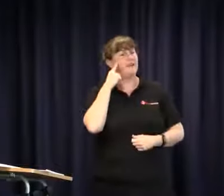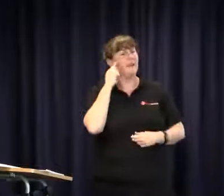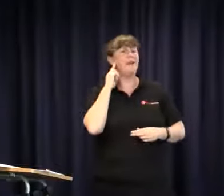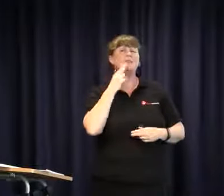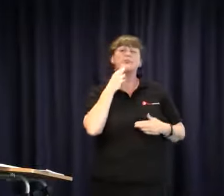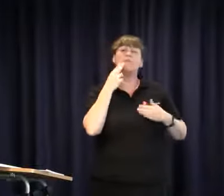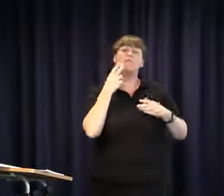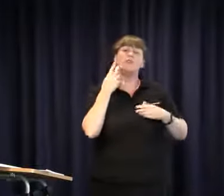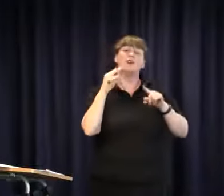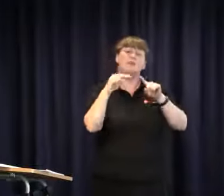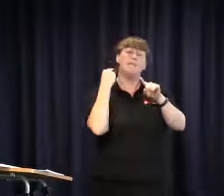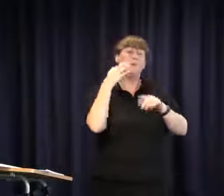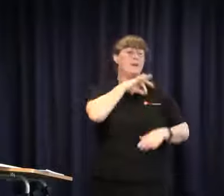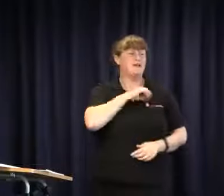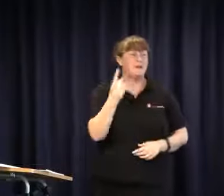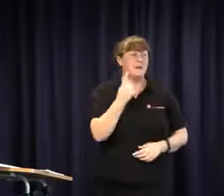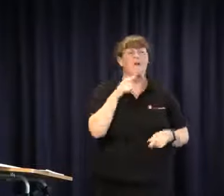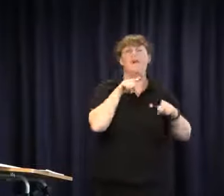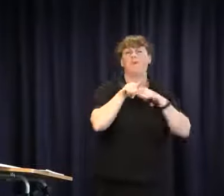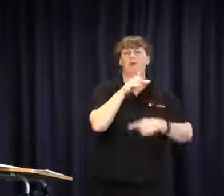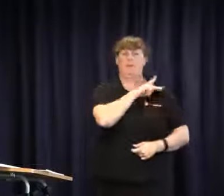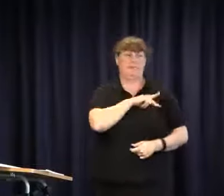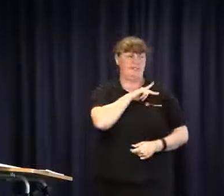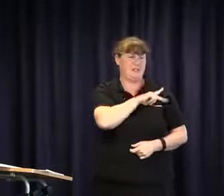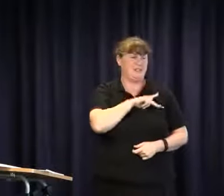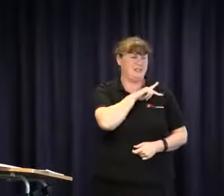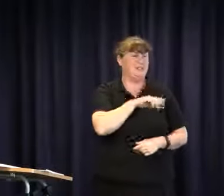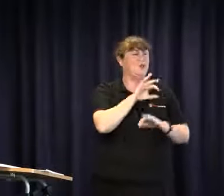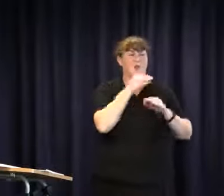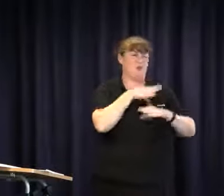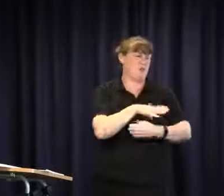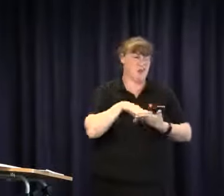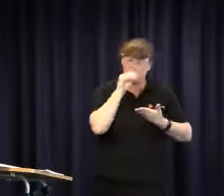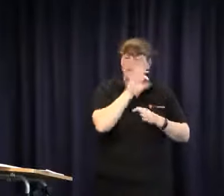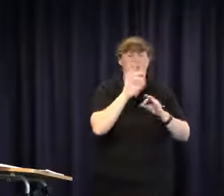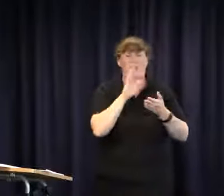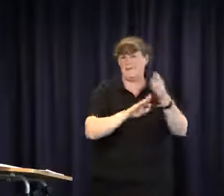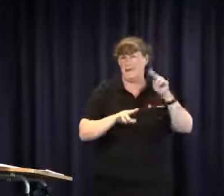of the deaf, I really think the deaf review has benefited generally the professionals,